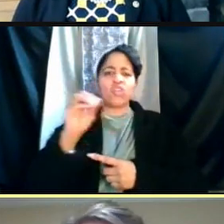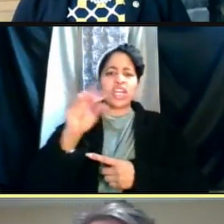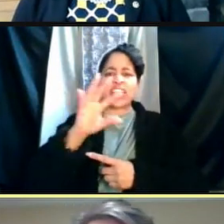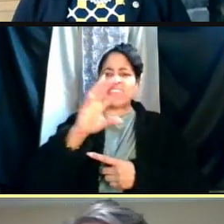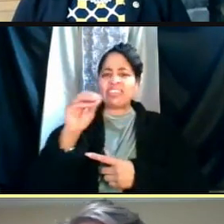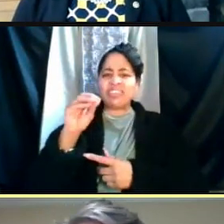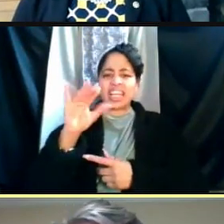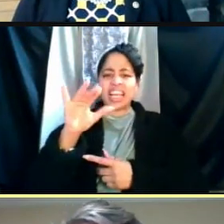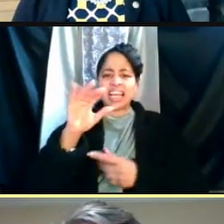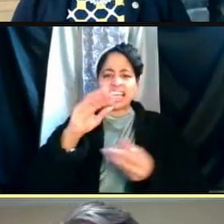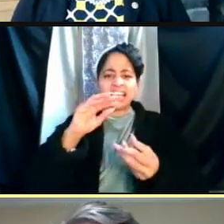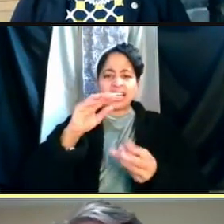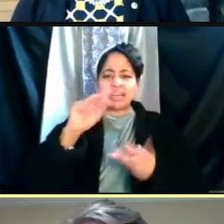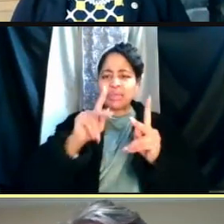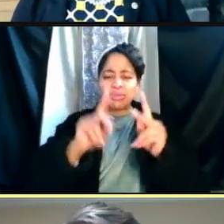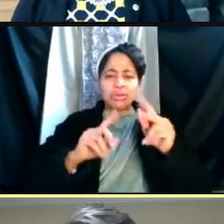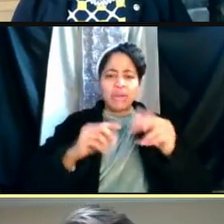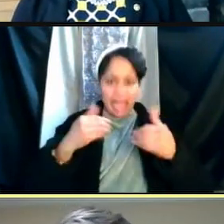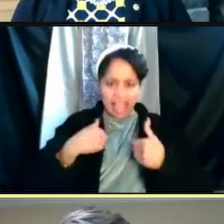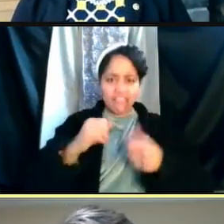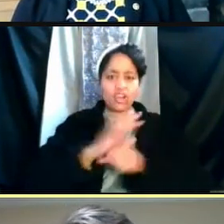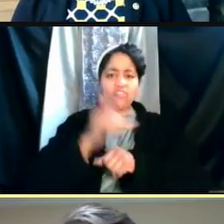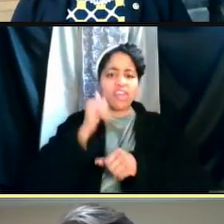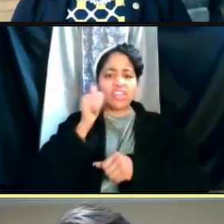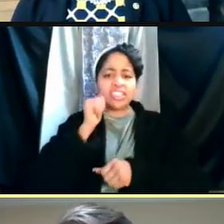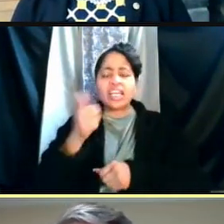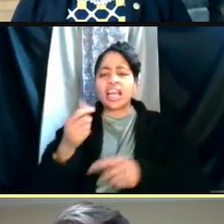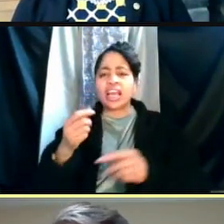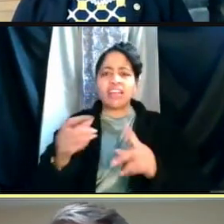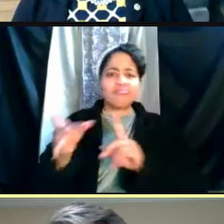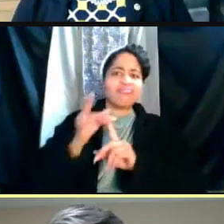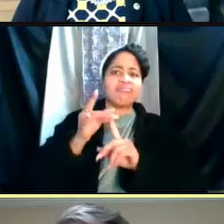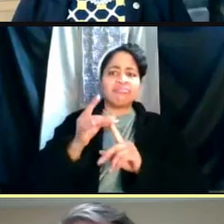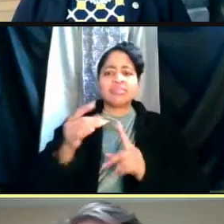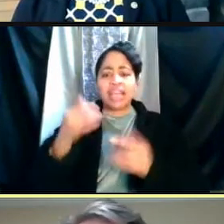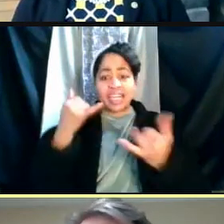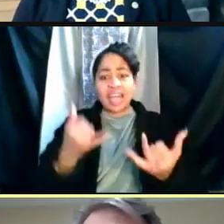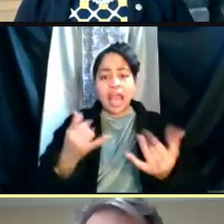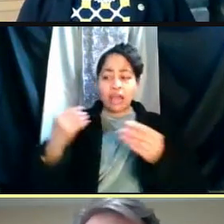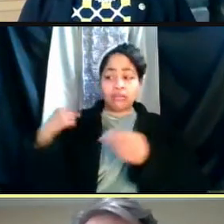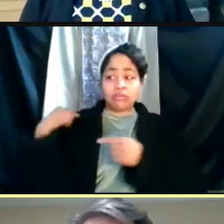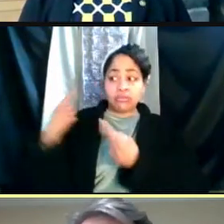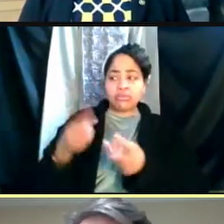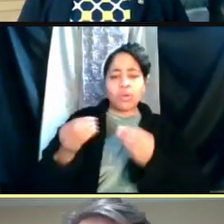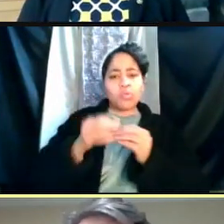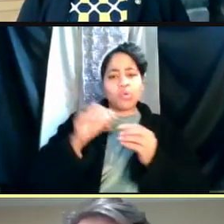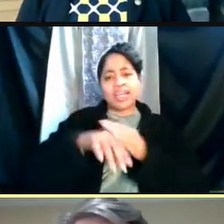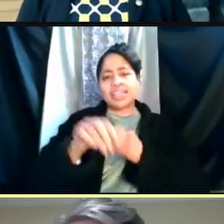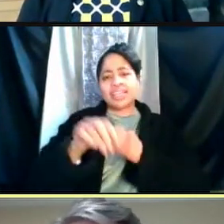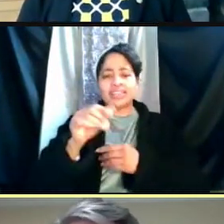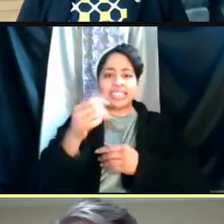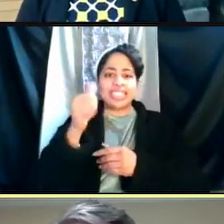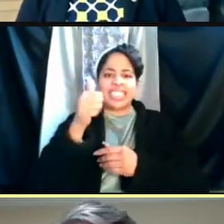And over the past week it's been more in the teens again. So that's really encouraging as you suggest.